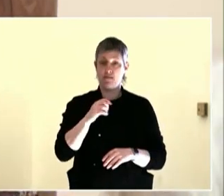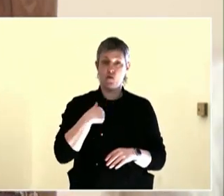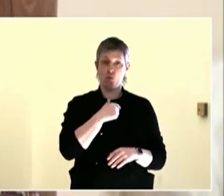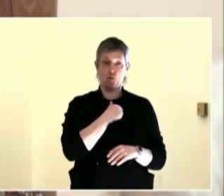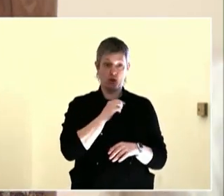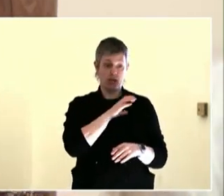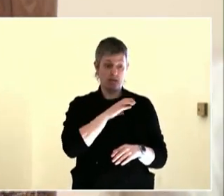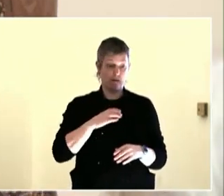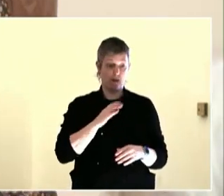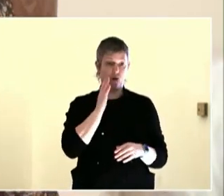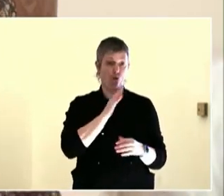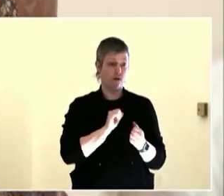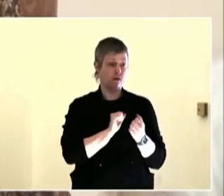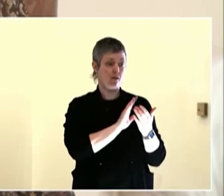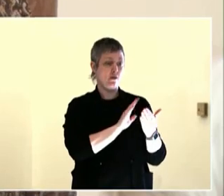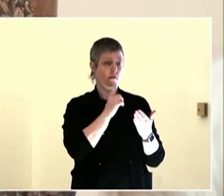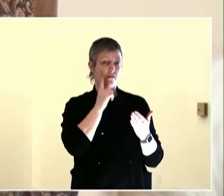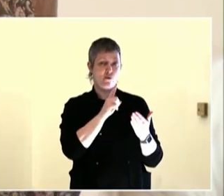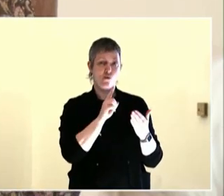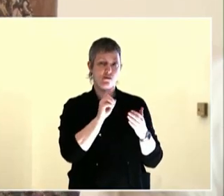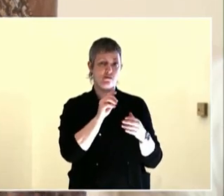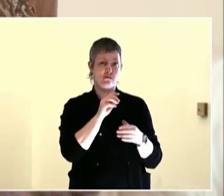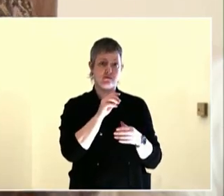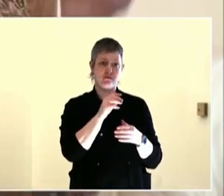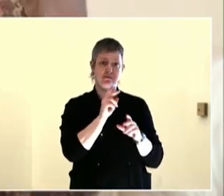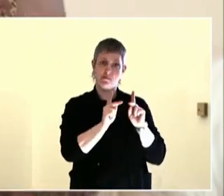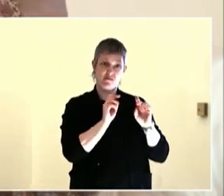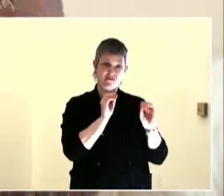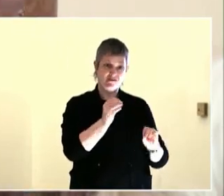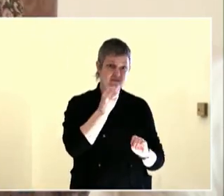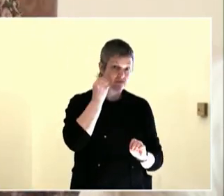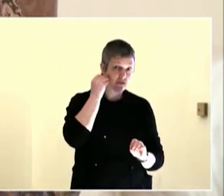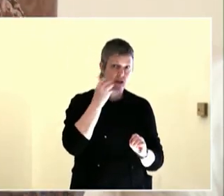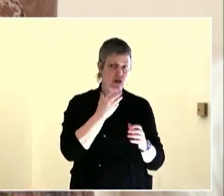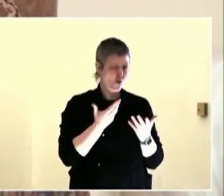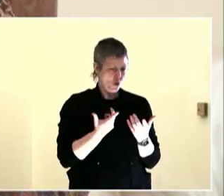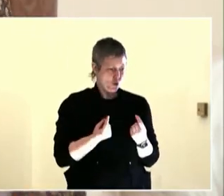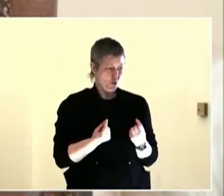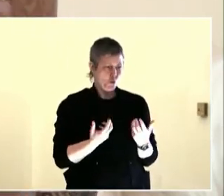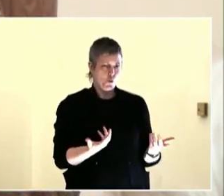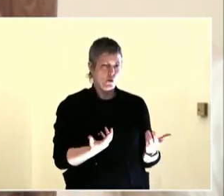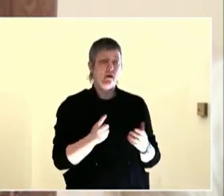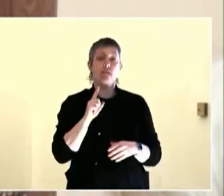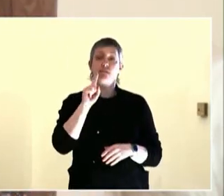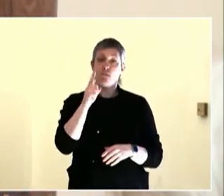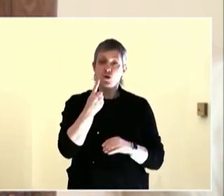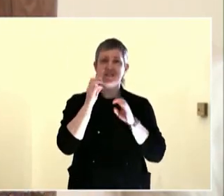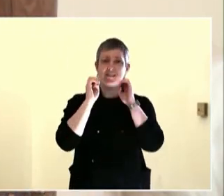same dialogue, what can we learn from the experience that you would like to share with us? I don't want to pinpoint anybody